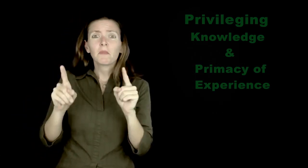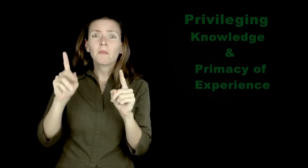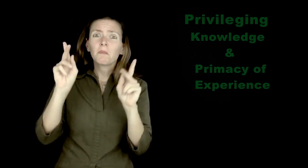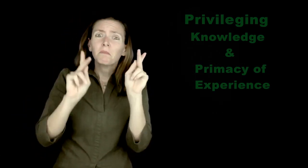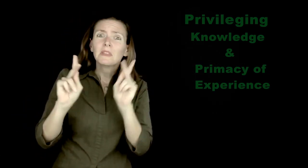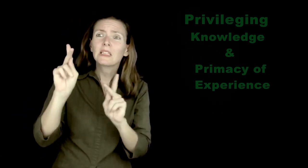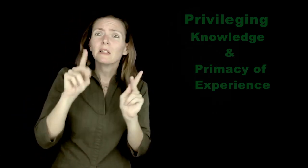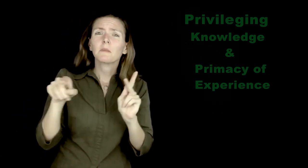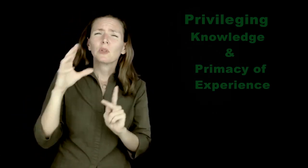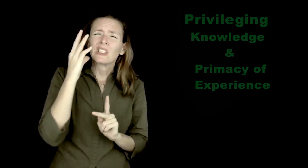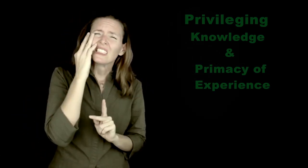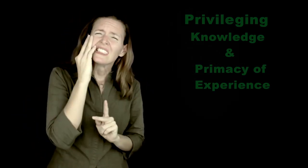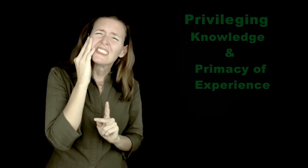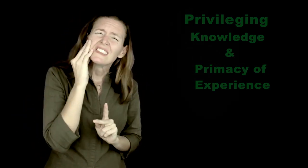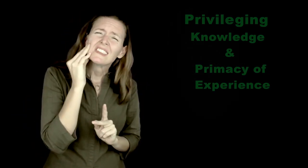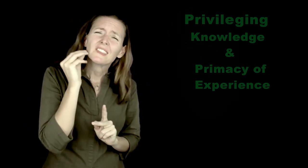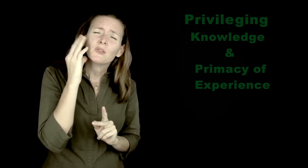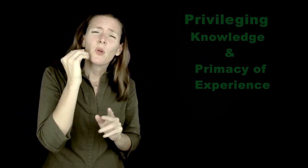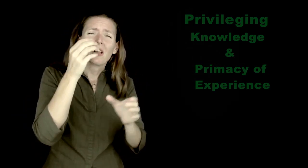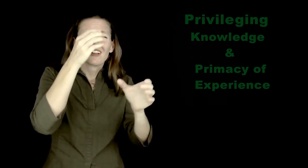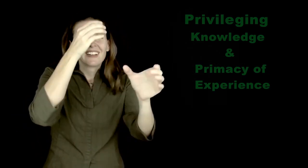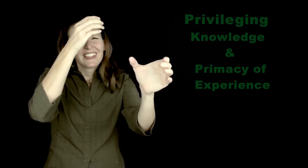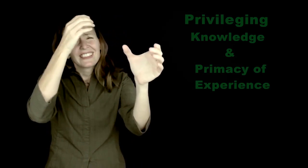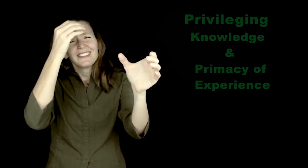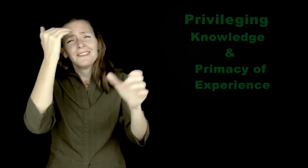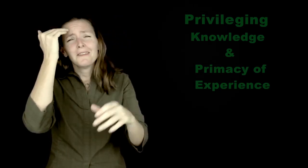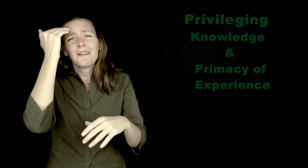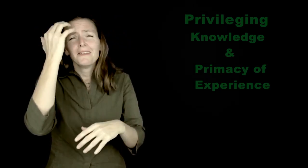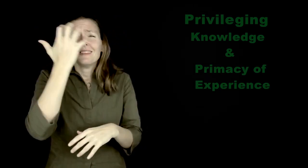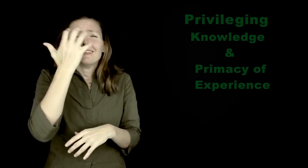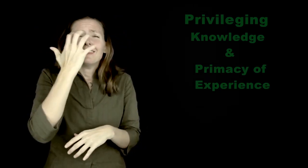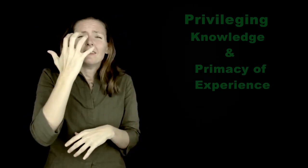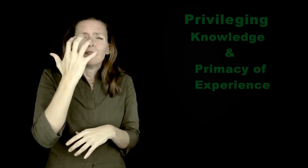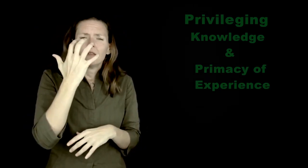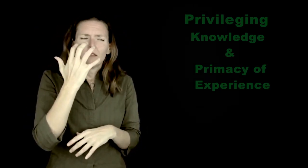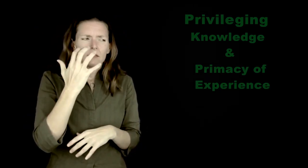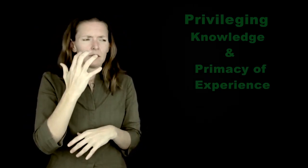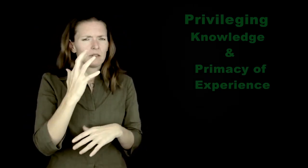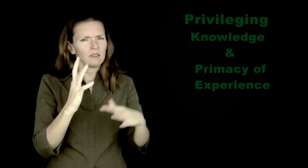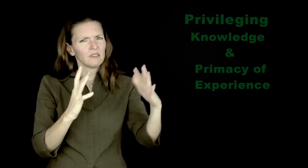More importantly, we know so many Deaf people in our community that are absolutely, incredibly experienced and brilliant.